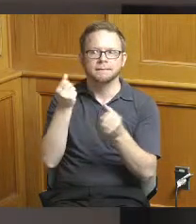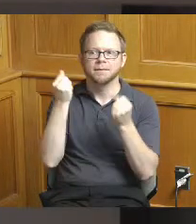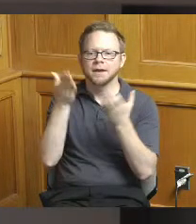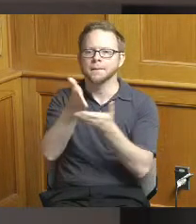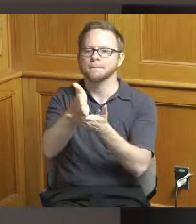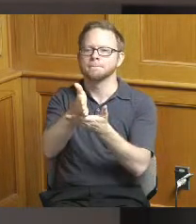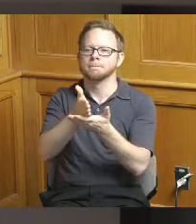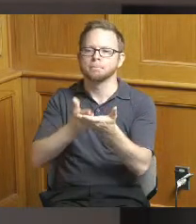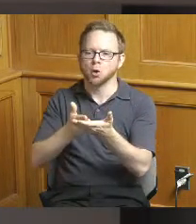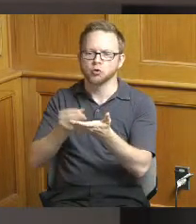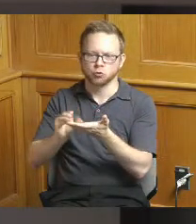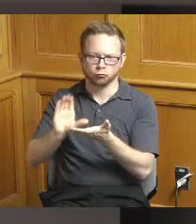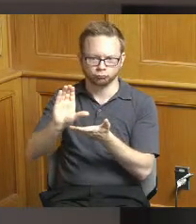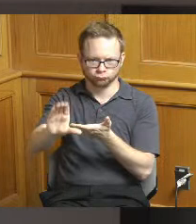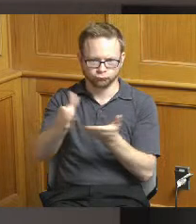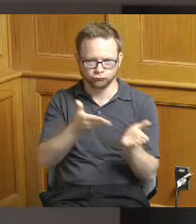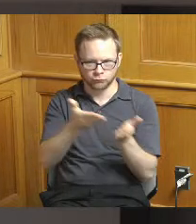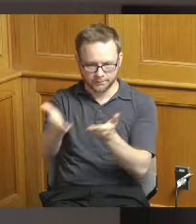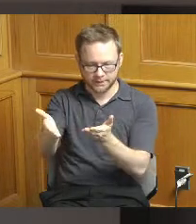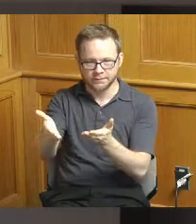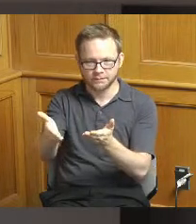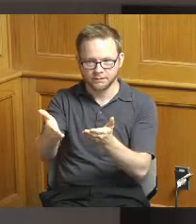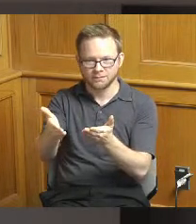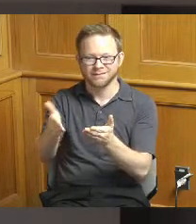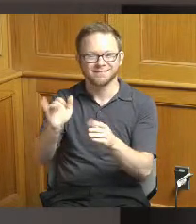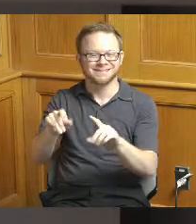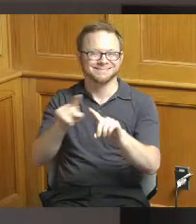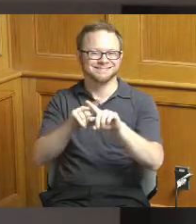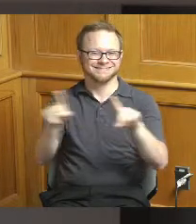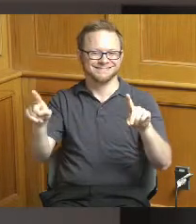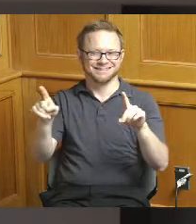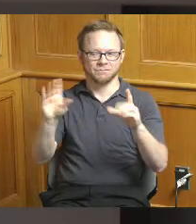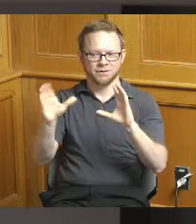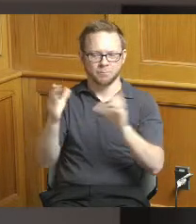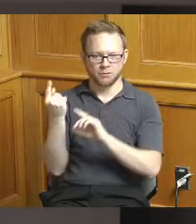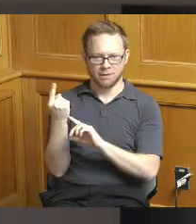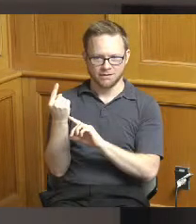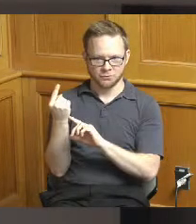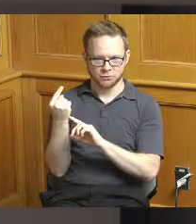funding recommendations that's different from what we did last year and and this year that just